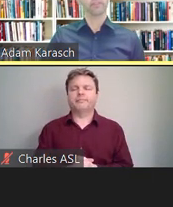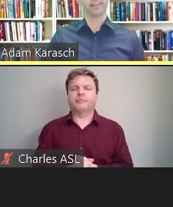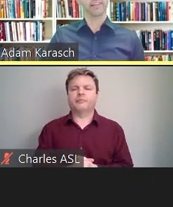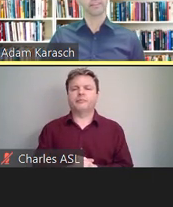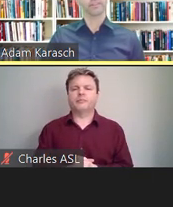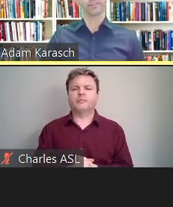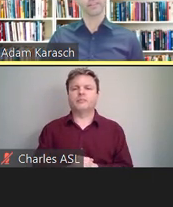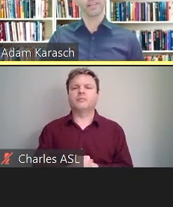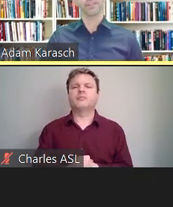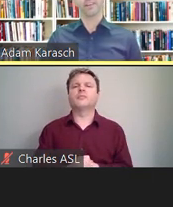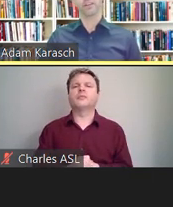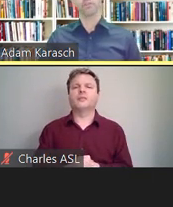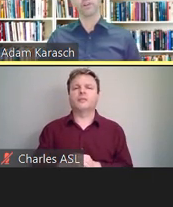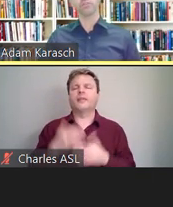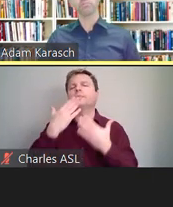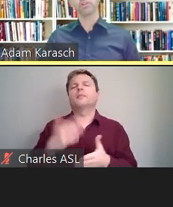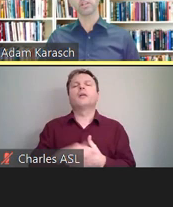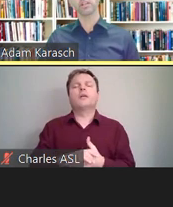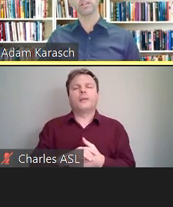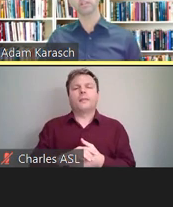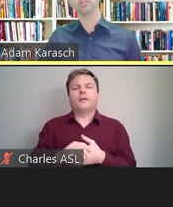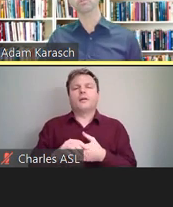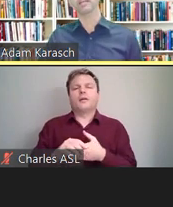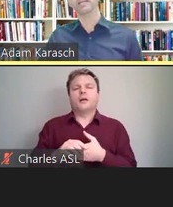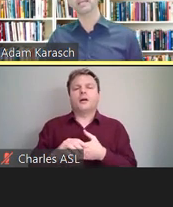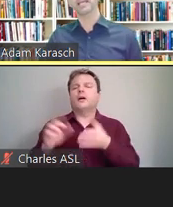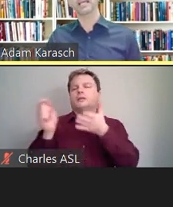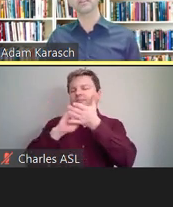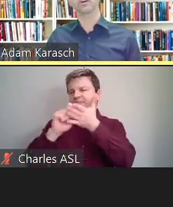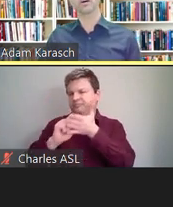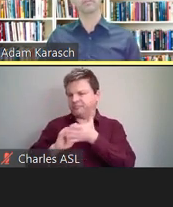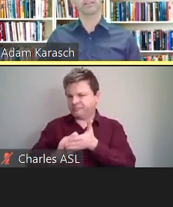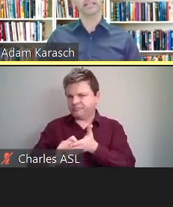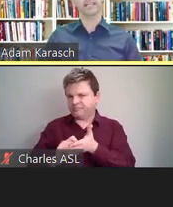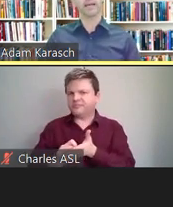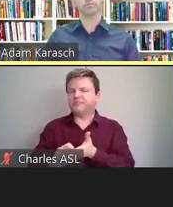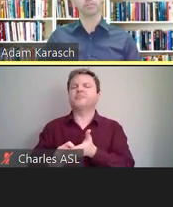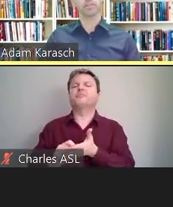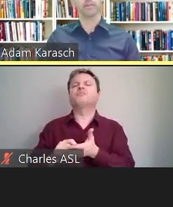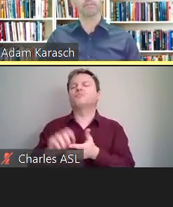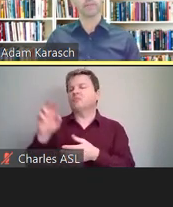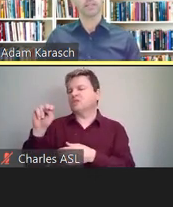thank you-- is transcription, notetaking, and offline captioning.